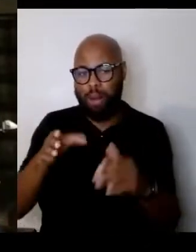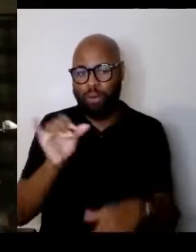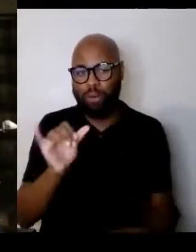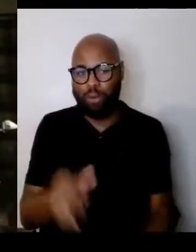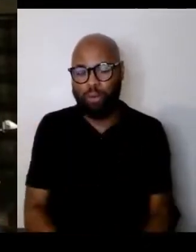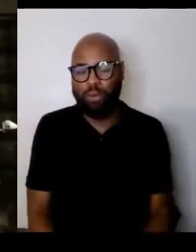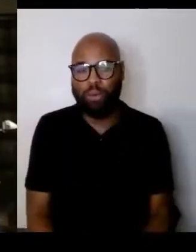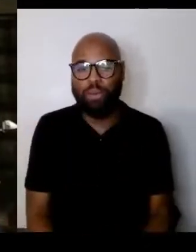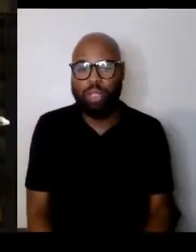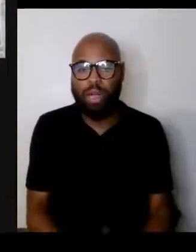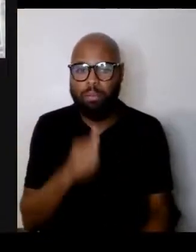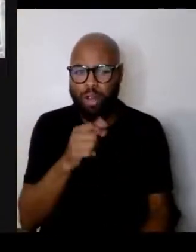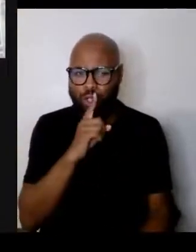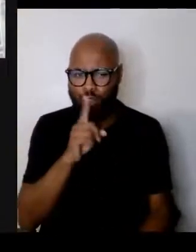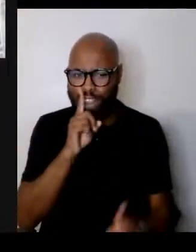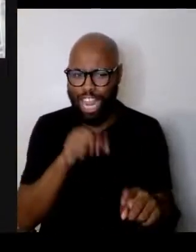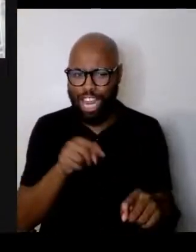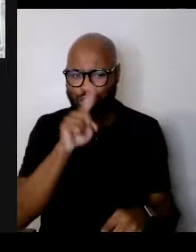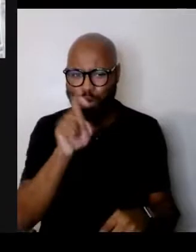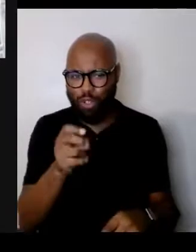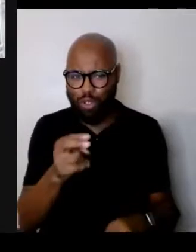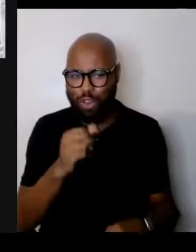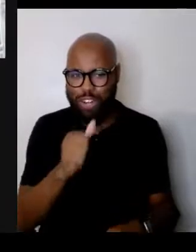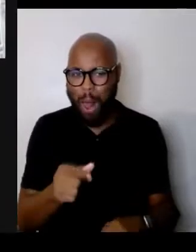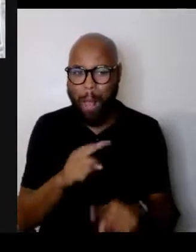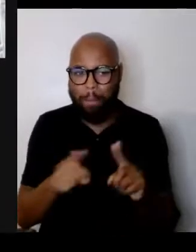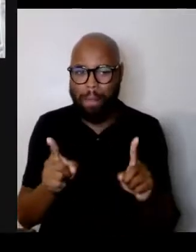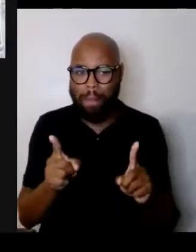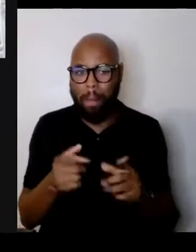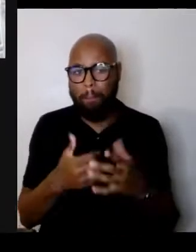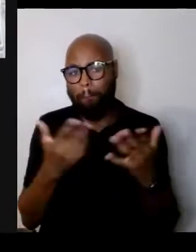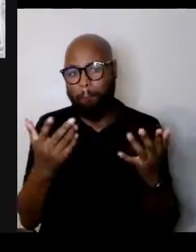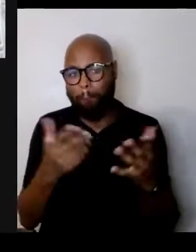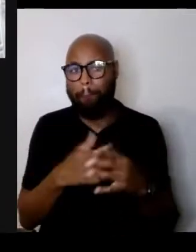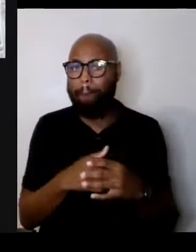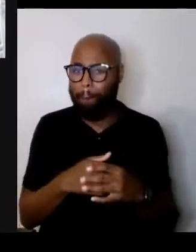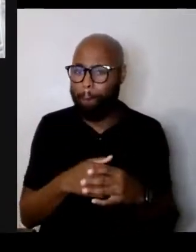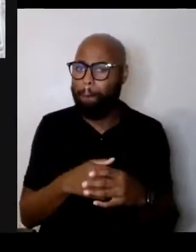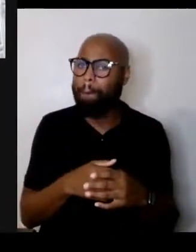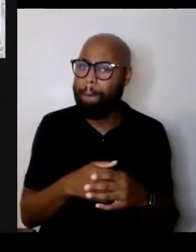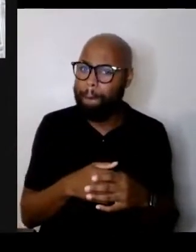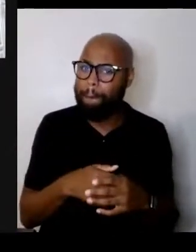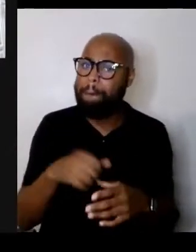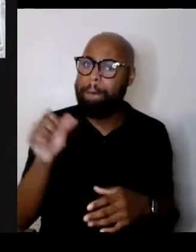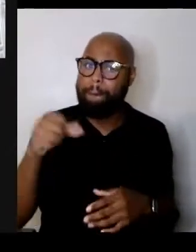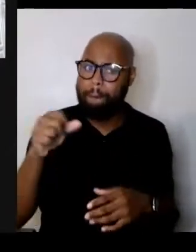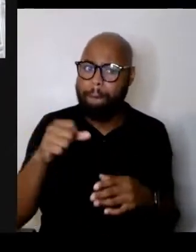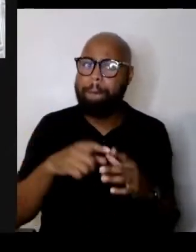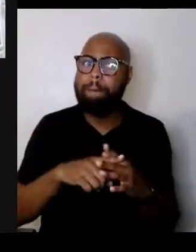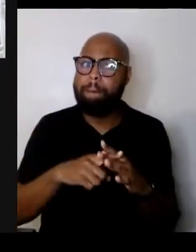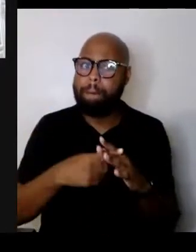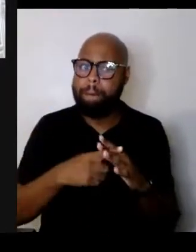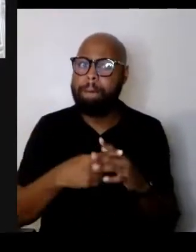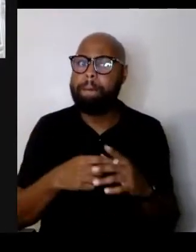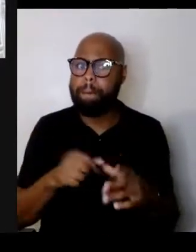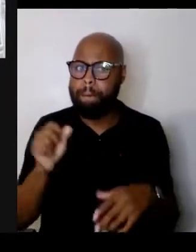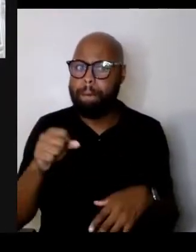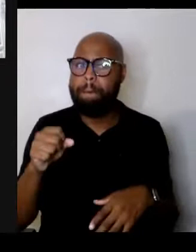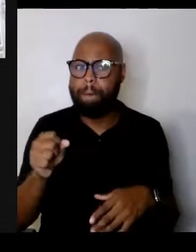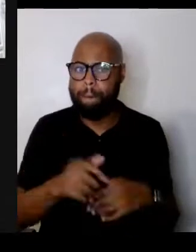I don't know if that answers your question or not but. - Yeah, it was the beginning. Yeah, does anyone else want to quickly